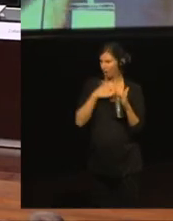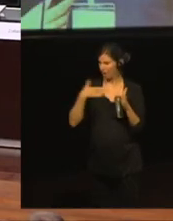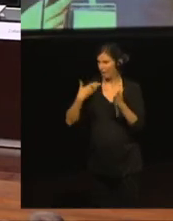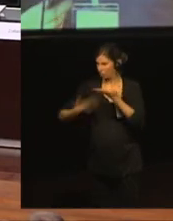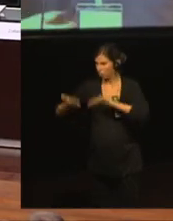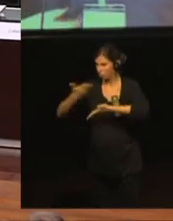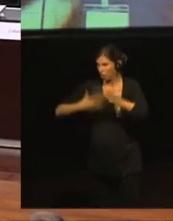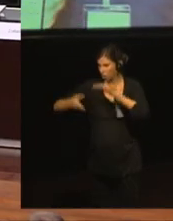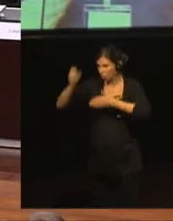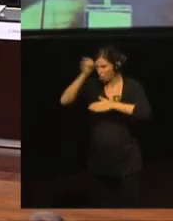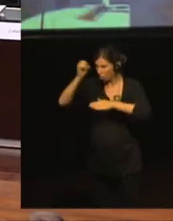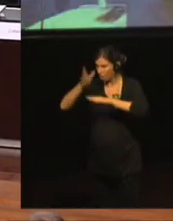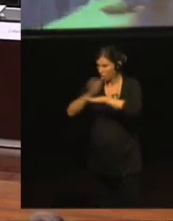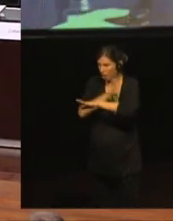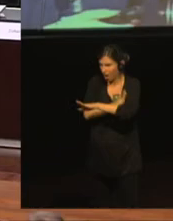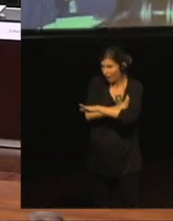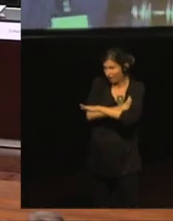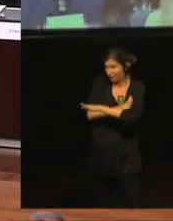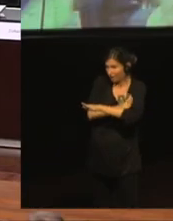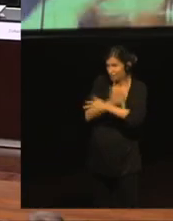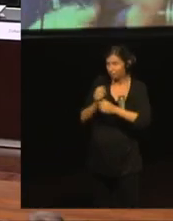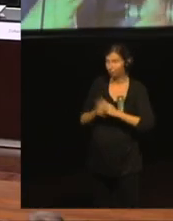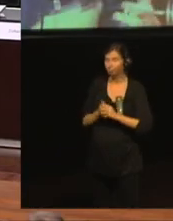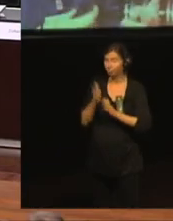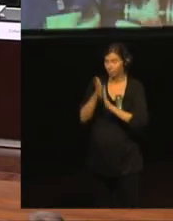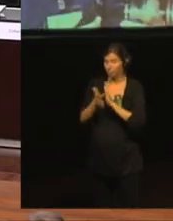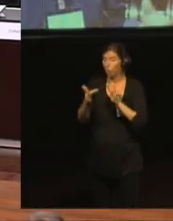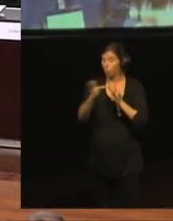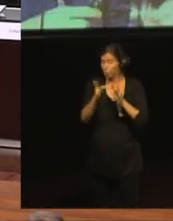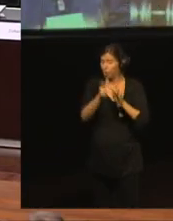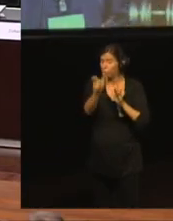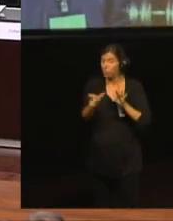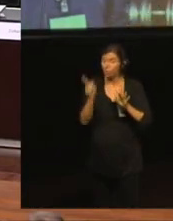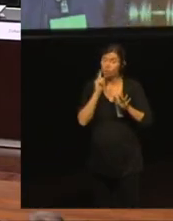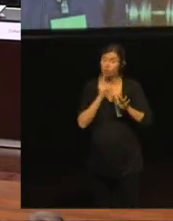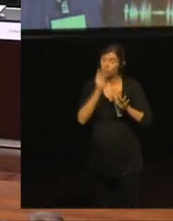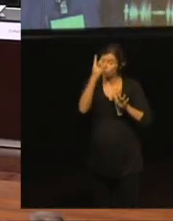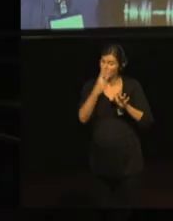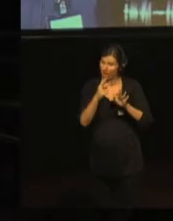and make our instruments more understandable in daily practice.